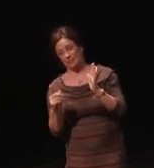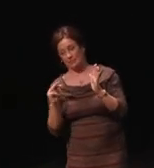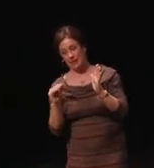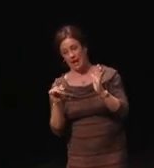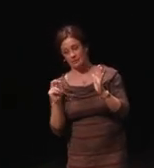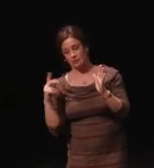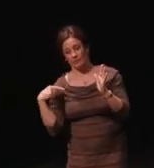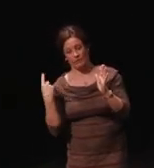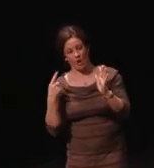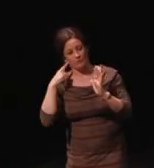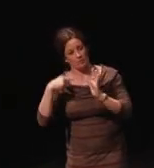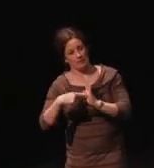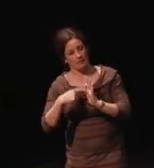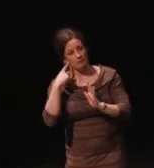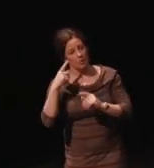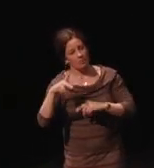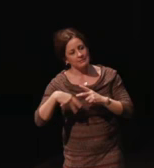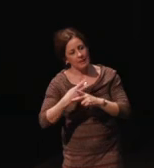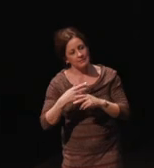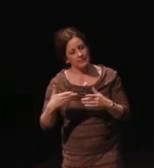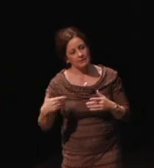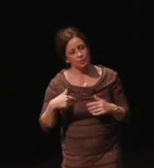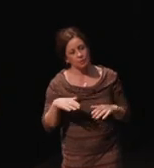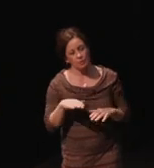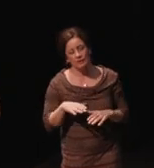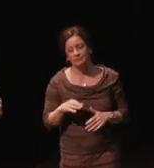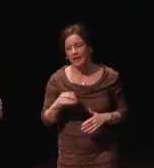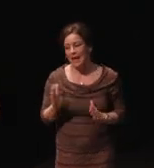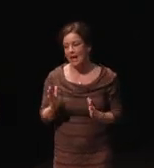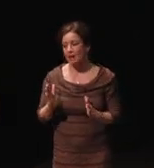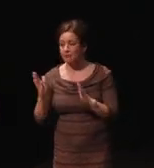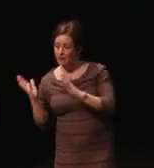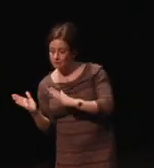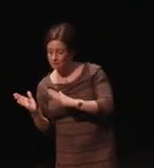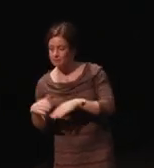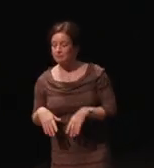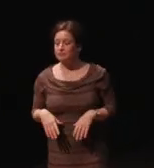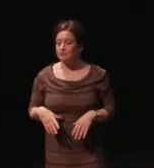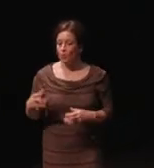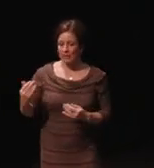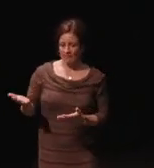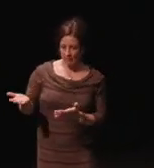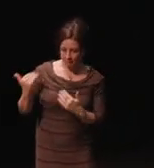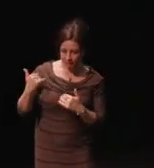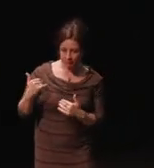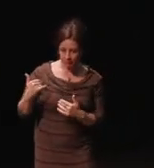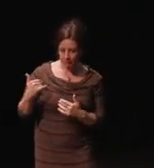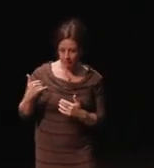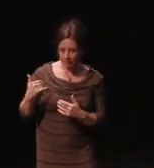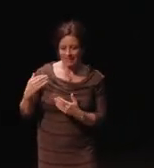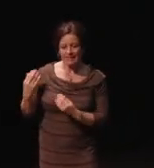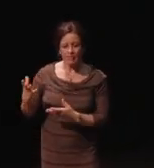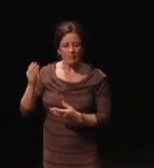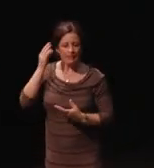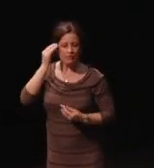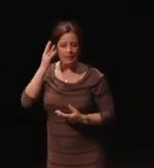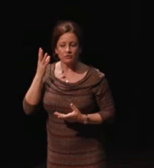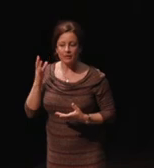far as an example of the types of things we're doing, and then we'll give them information as to what may be